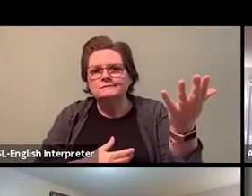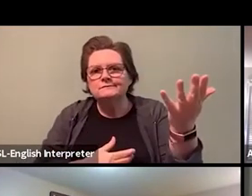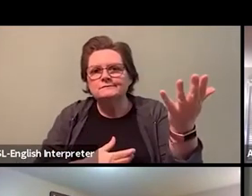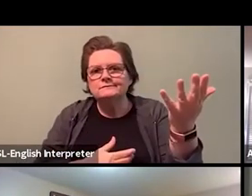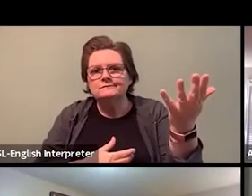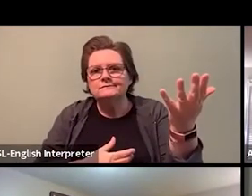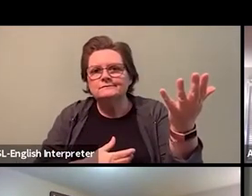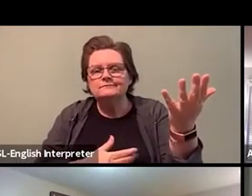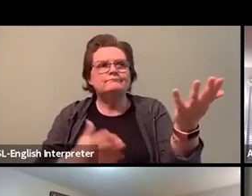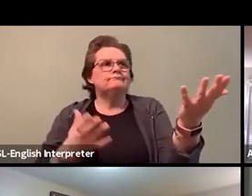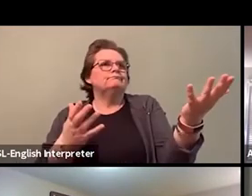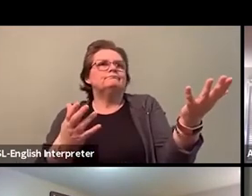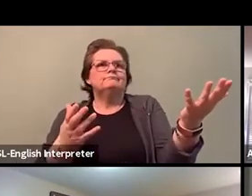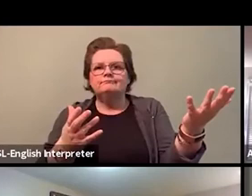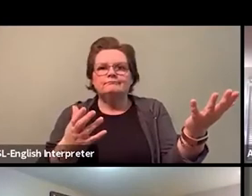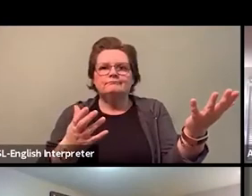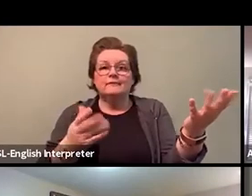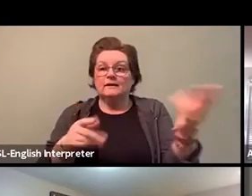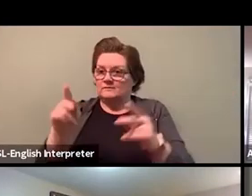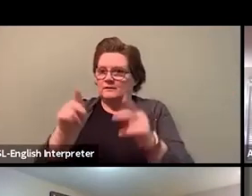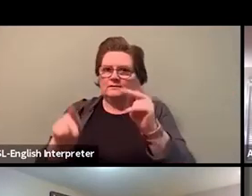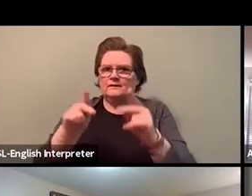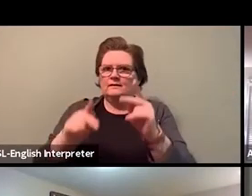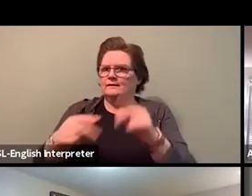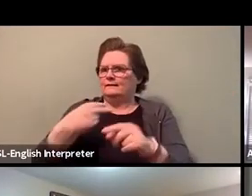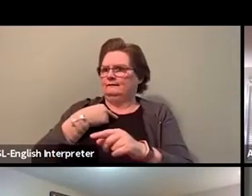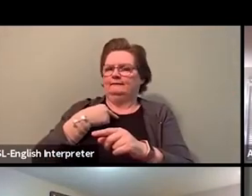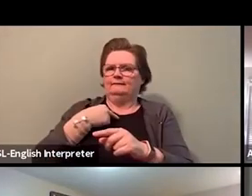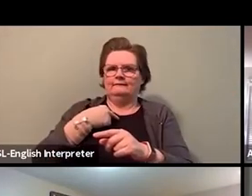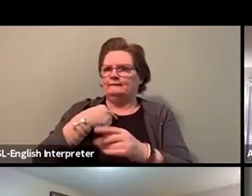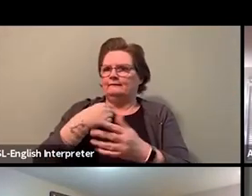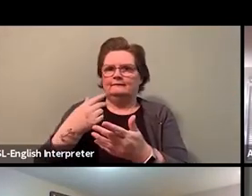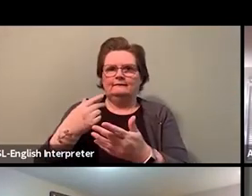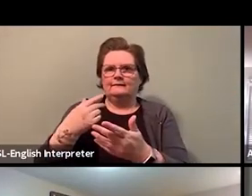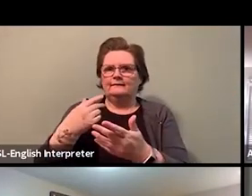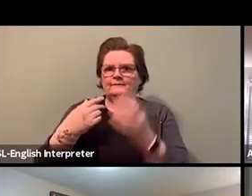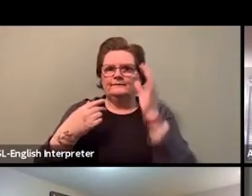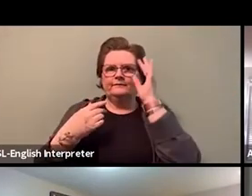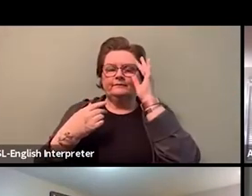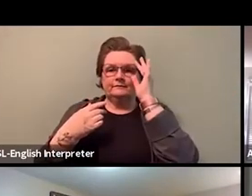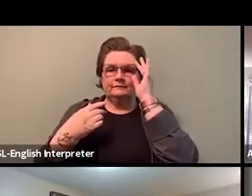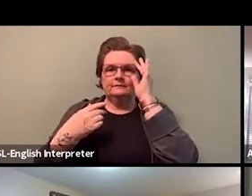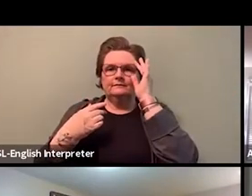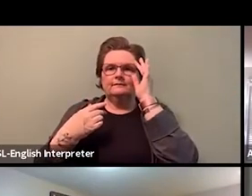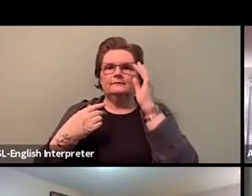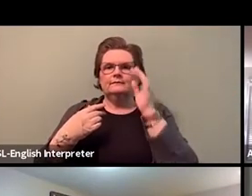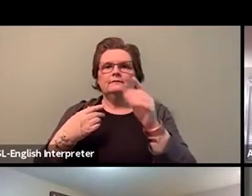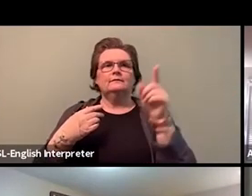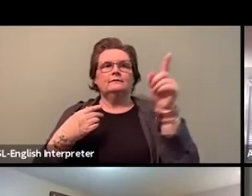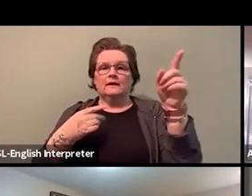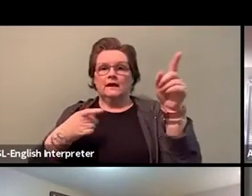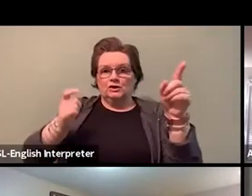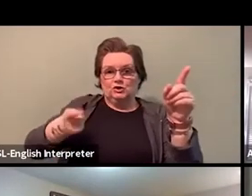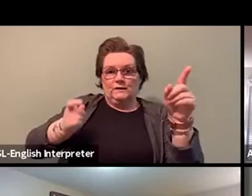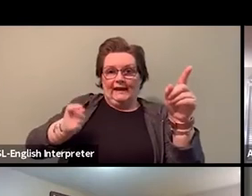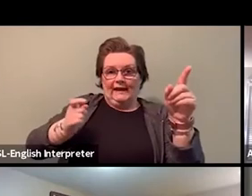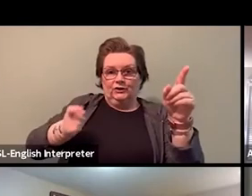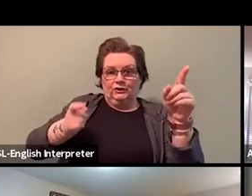When you hear of adjudicators going from numbers like 22 or something like that, down to 11,